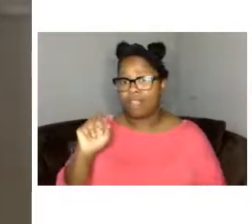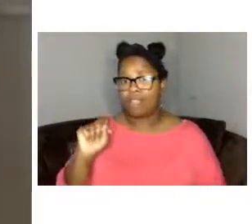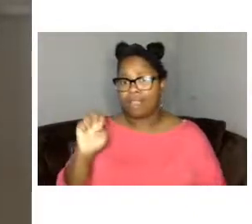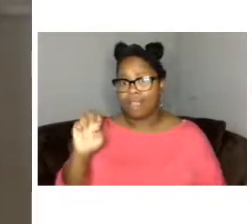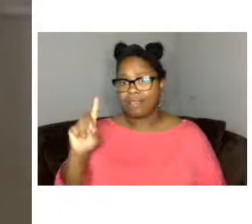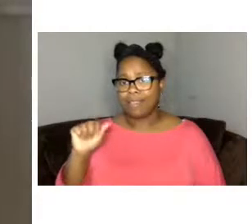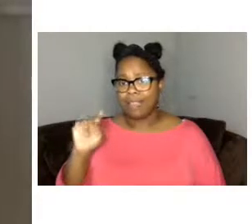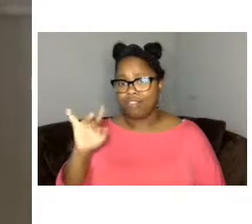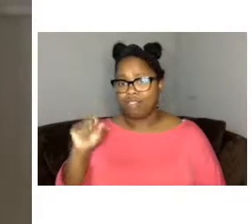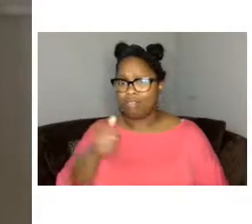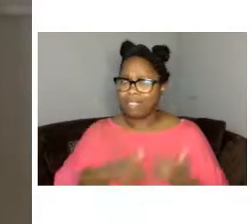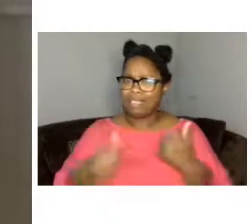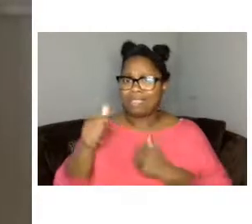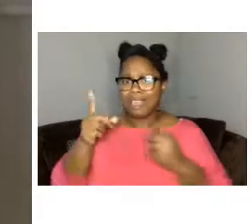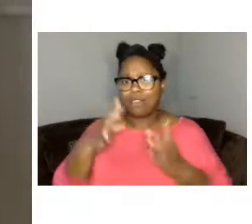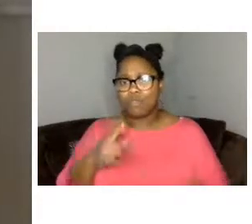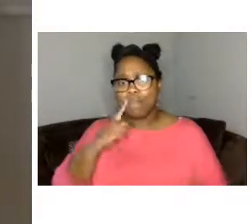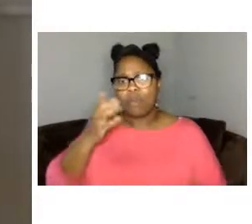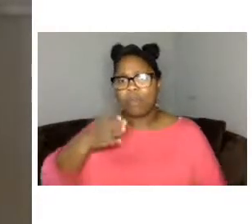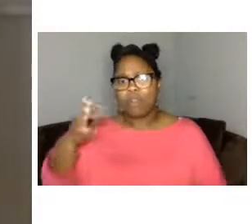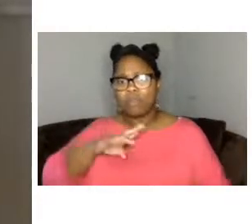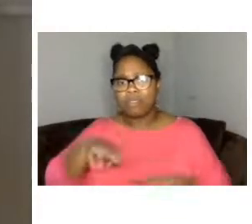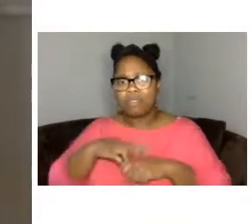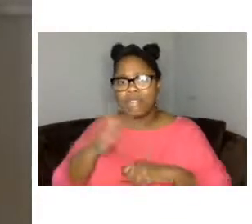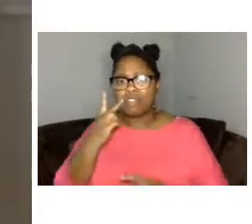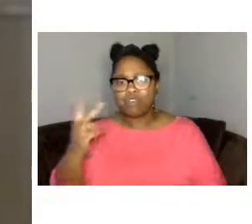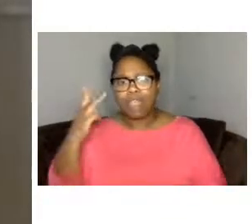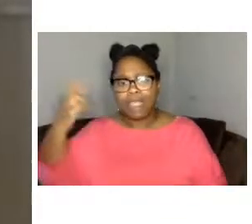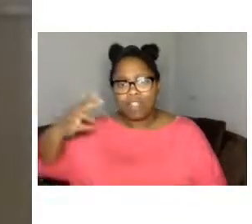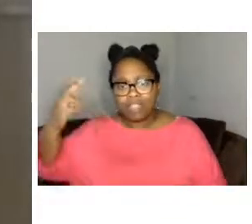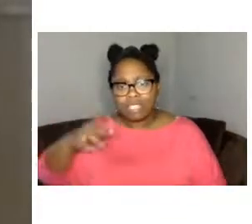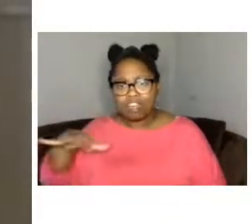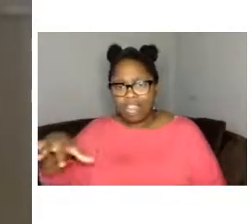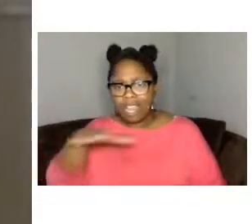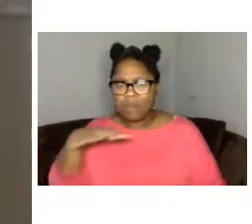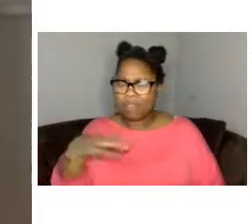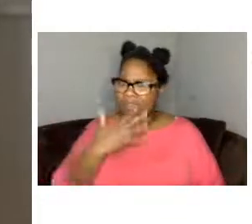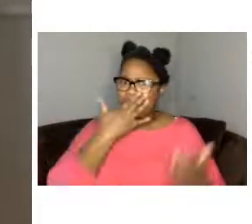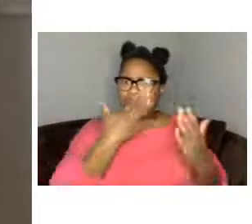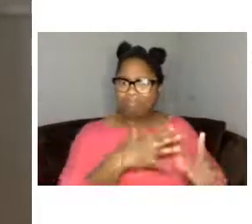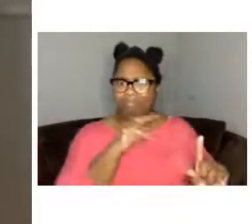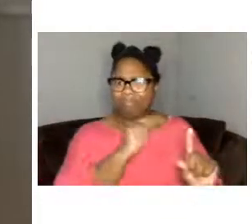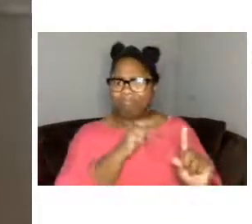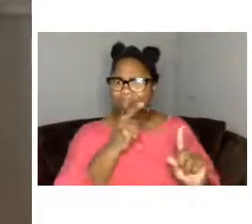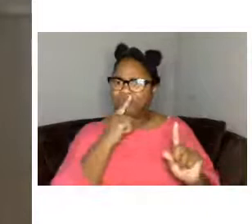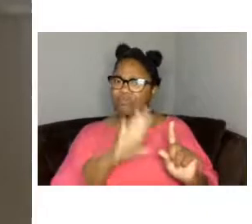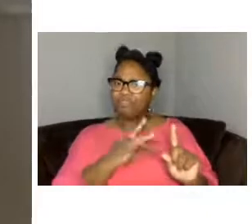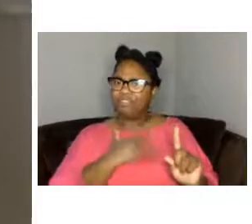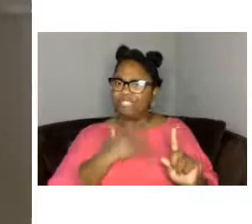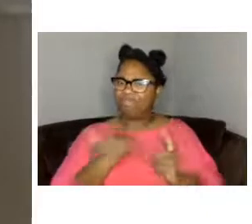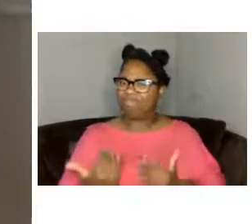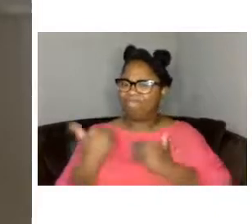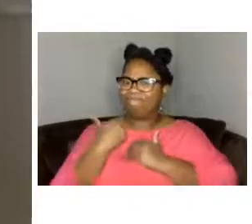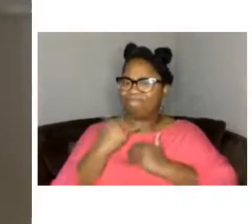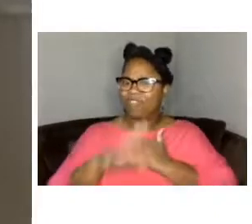baltimore national heritage area whose vision and sense of responsibility to ensuring that all of baltimore's stories are heard